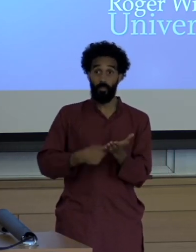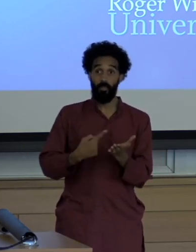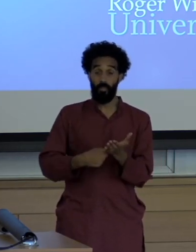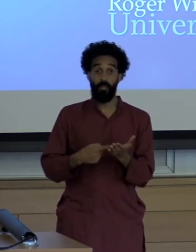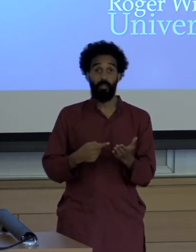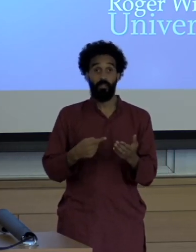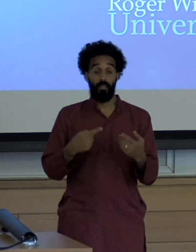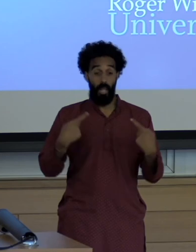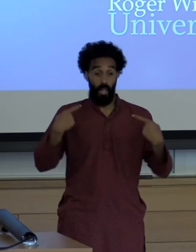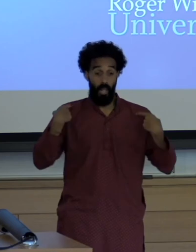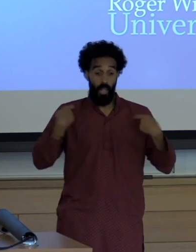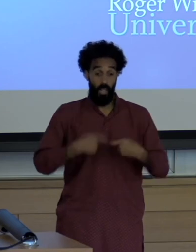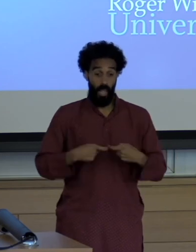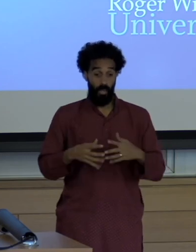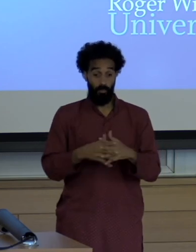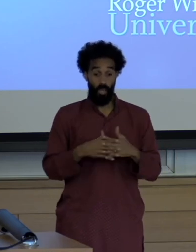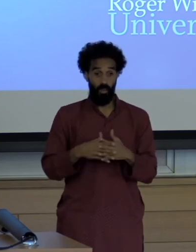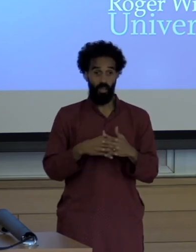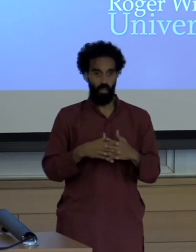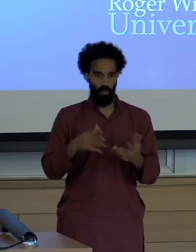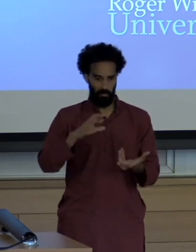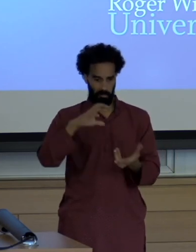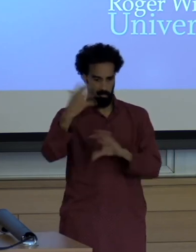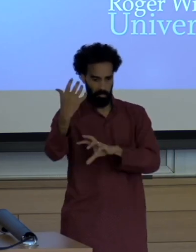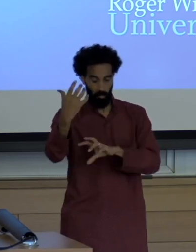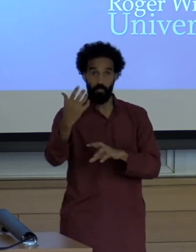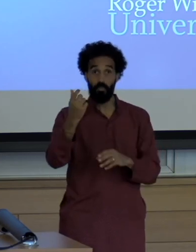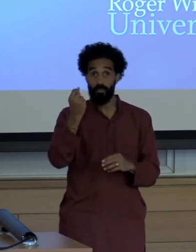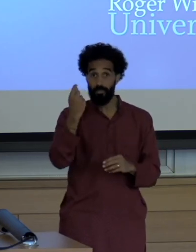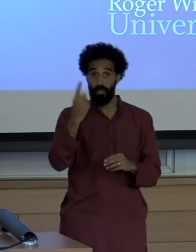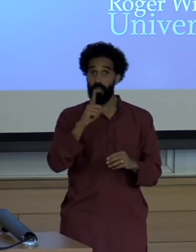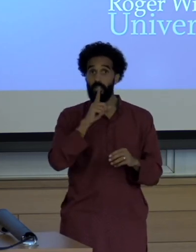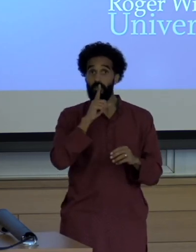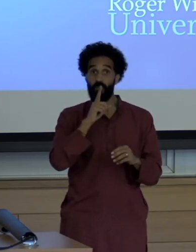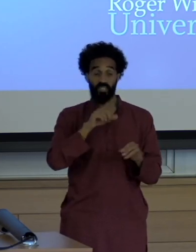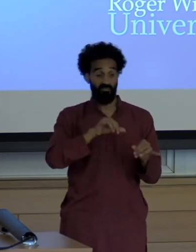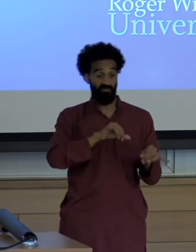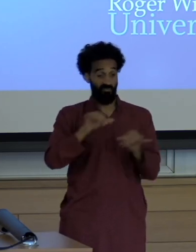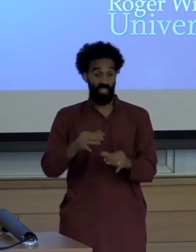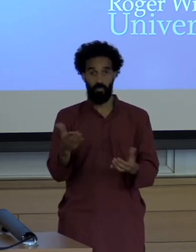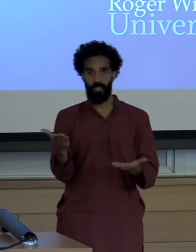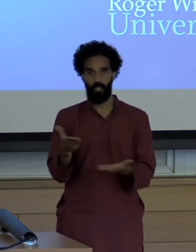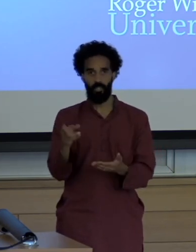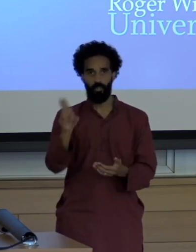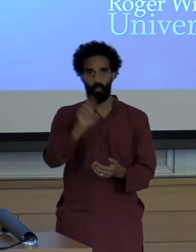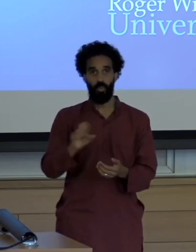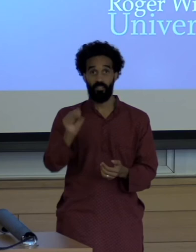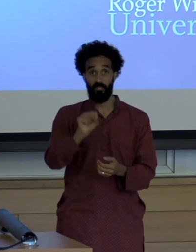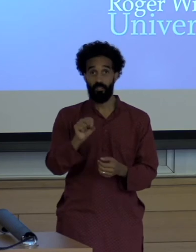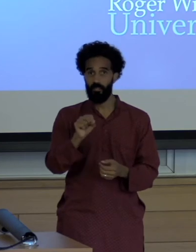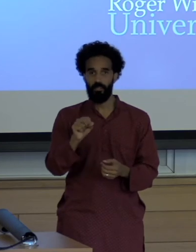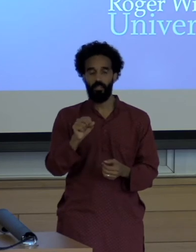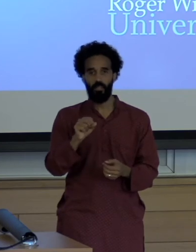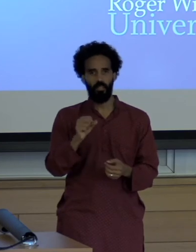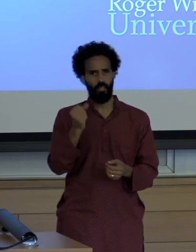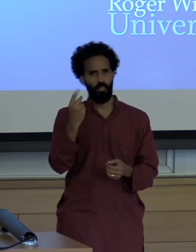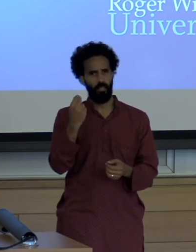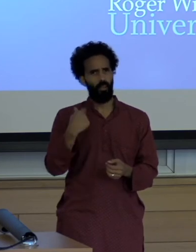There's so messed up" right because I can tell you the same stories and much to my surprise because having grown in Brazil